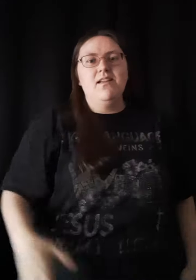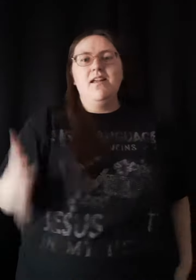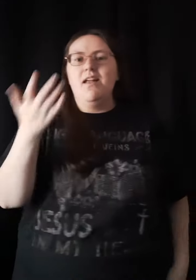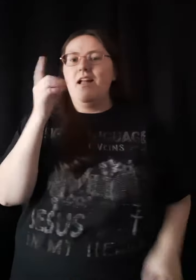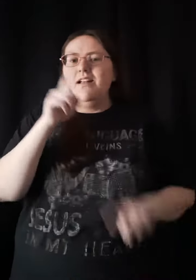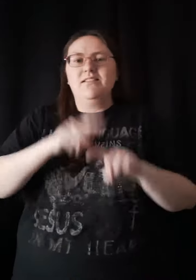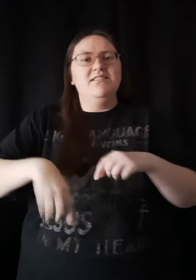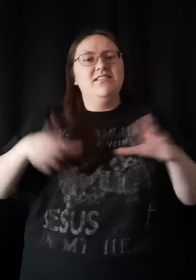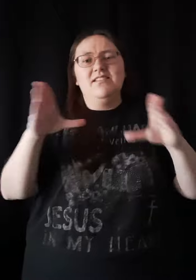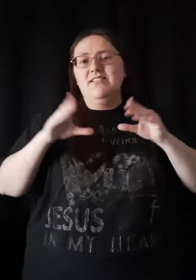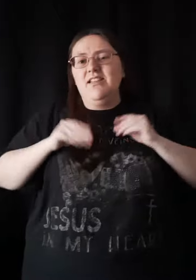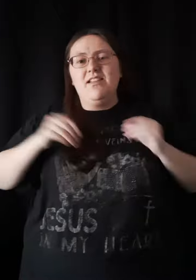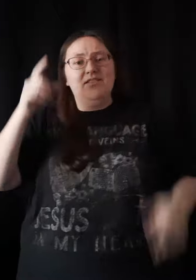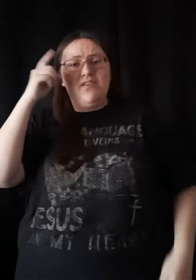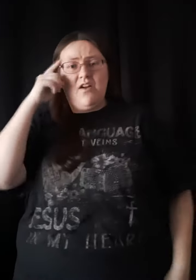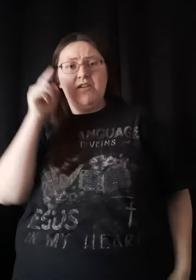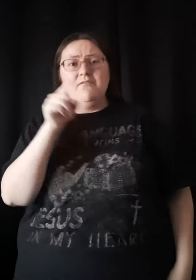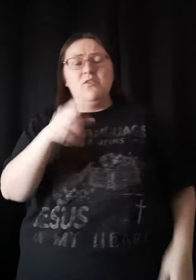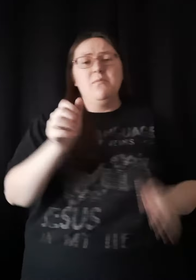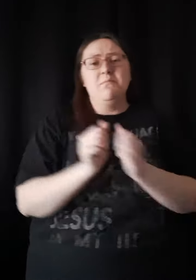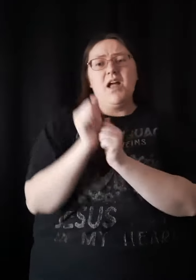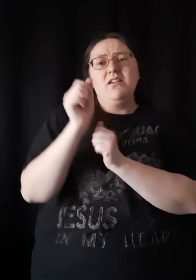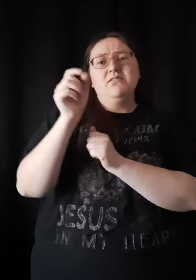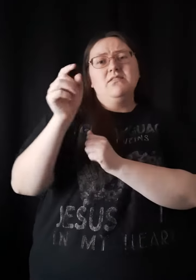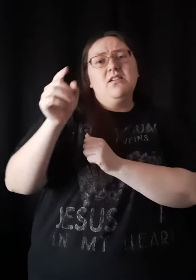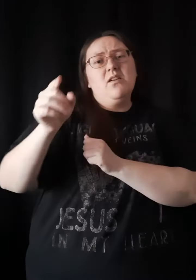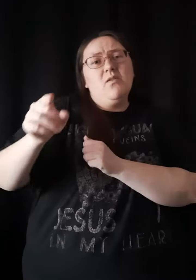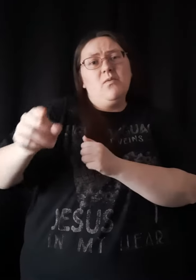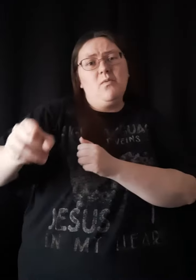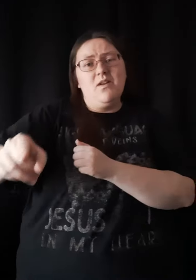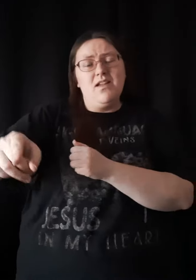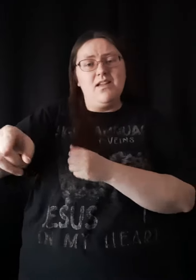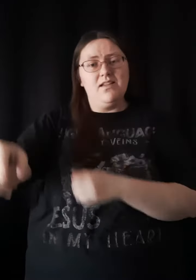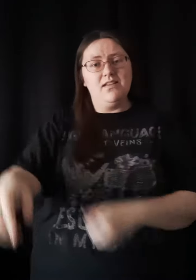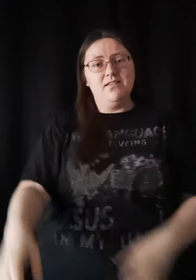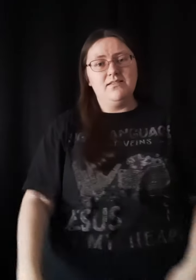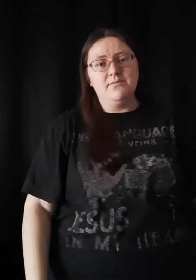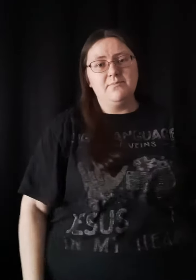Just can't take the thought of you miles away